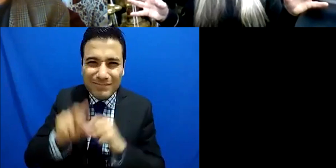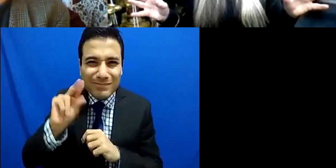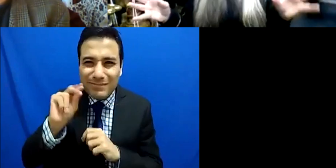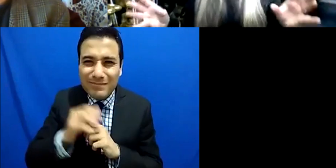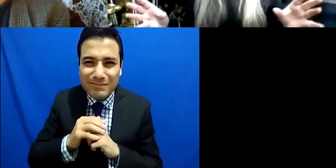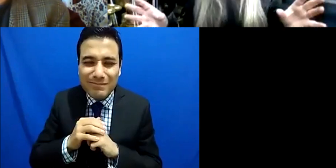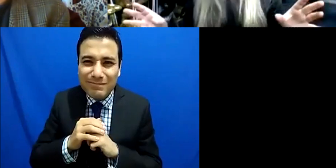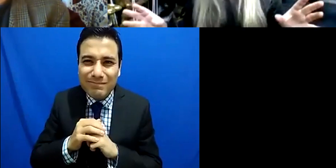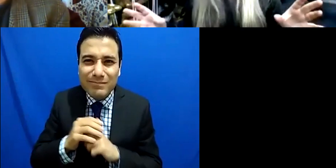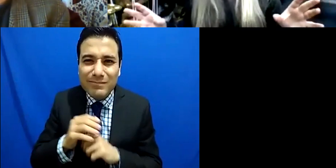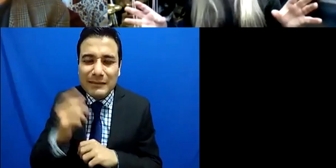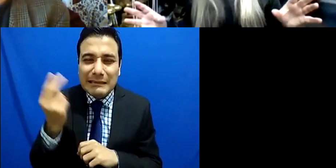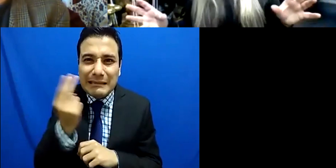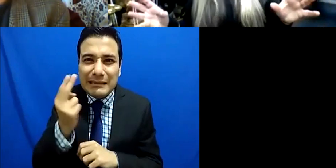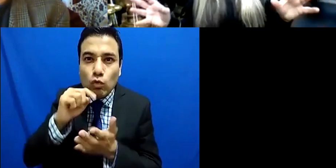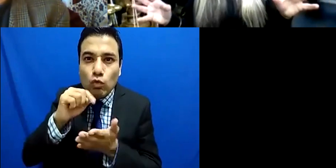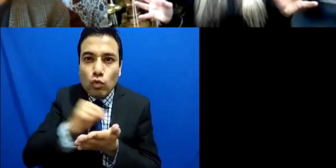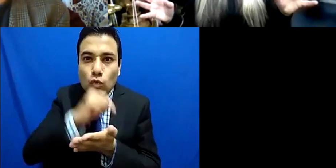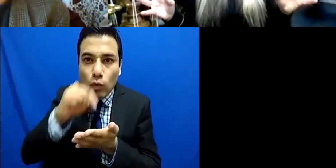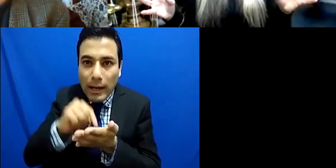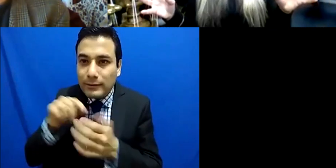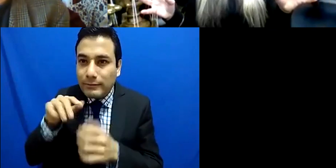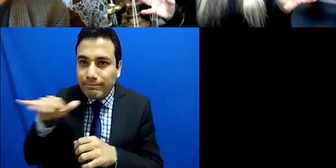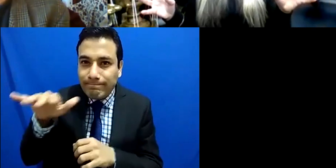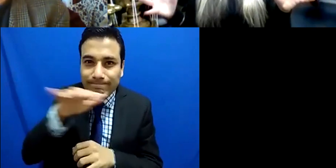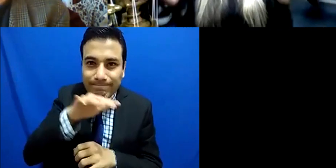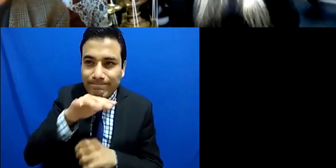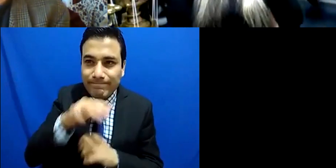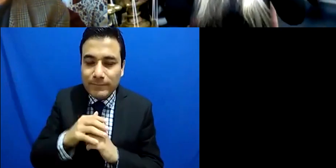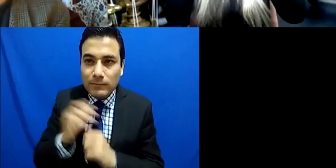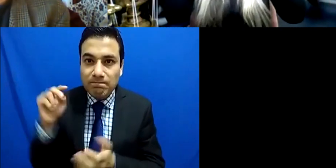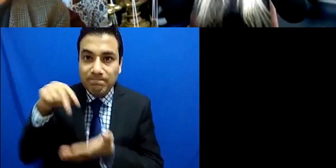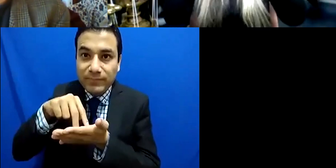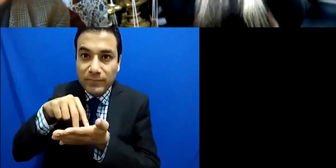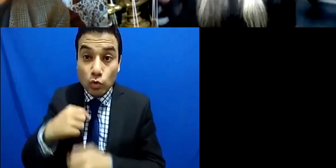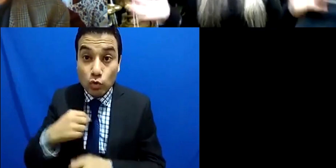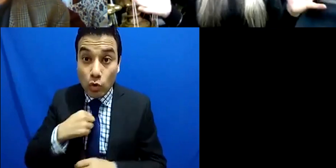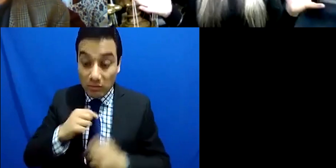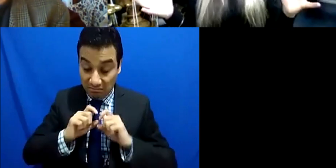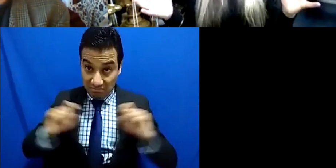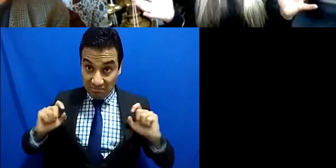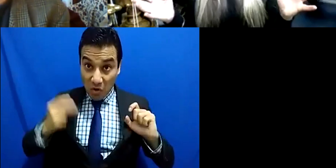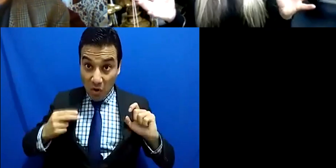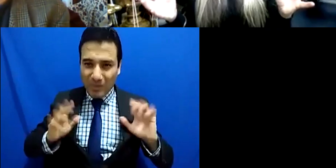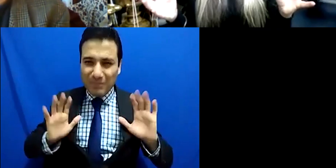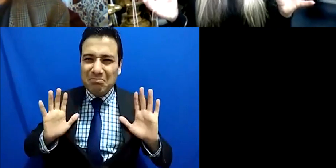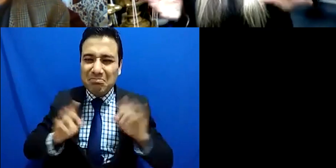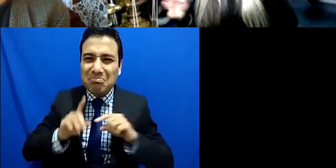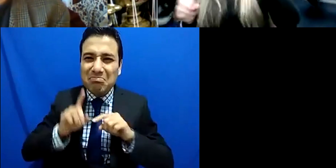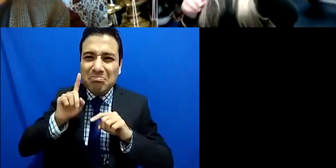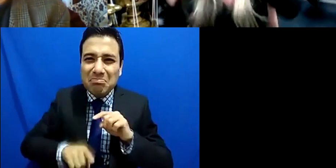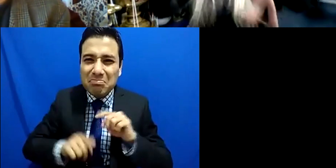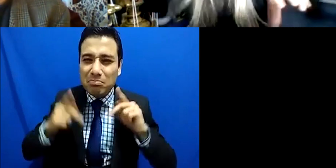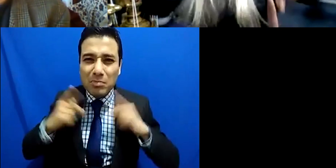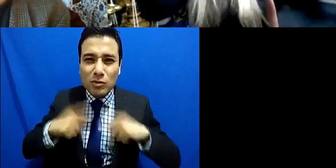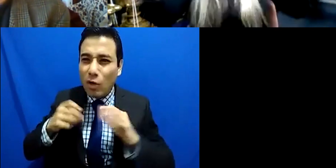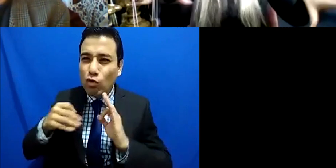untagged I suppose you know and knowing that everybody has the capacity um to be placed in lots